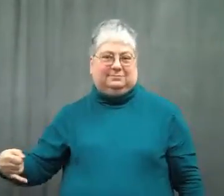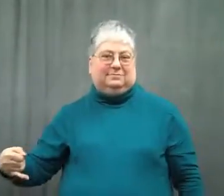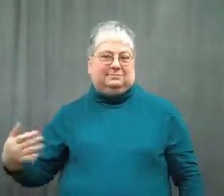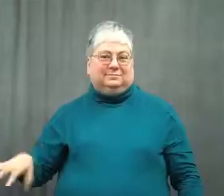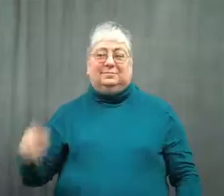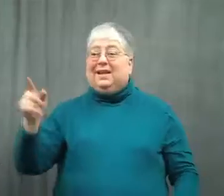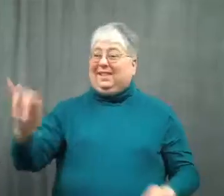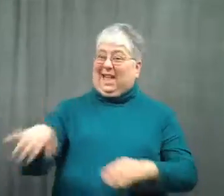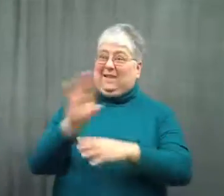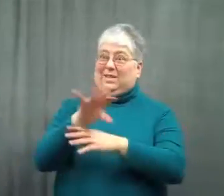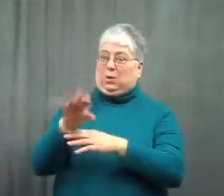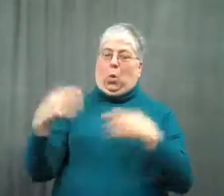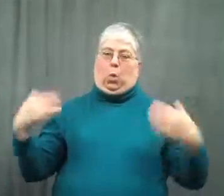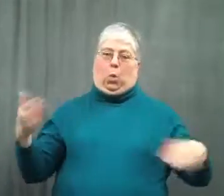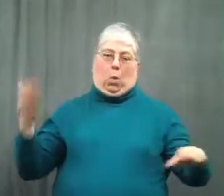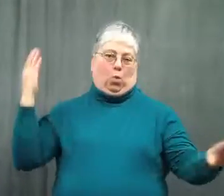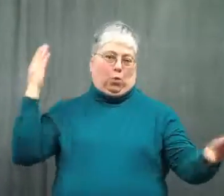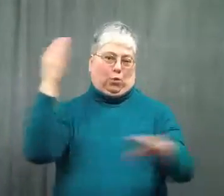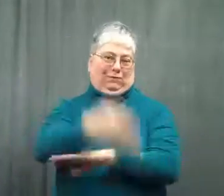The videos crossed that line.